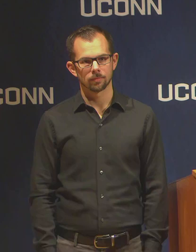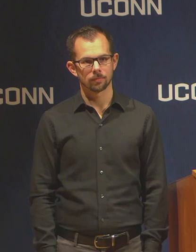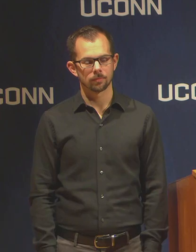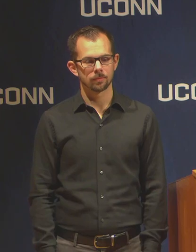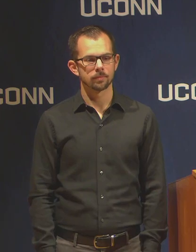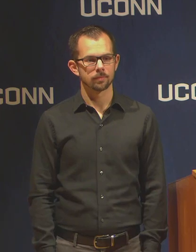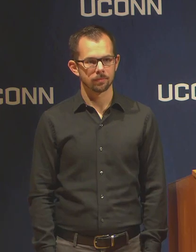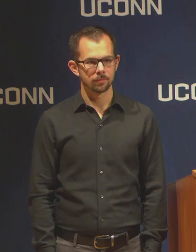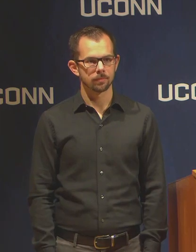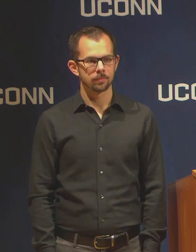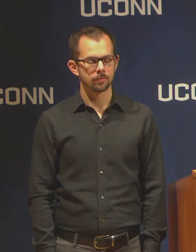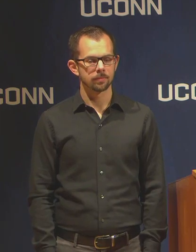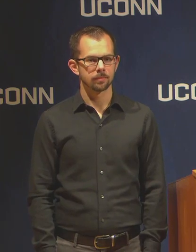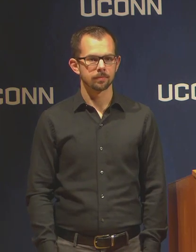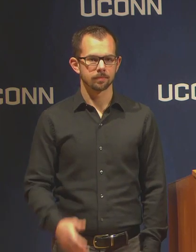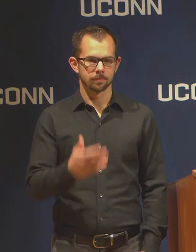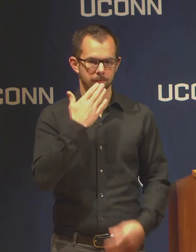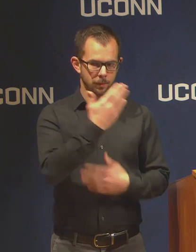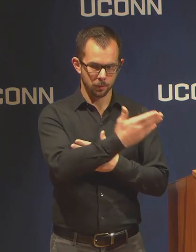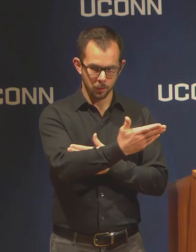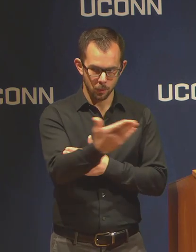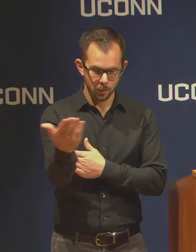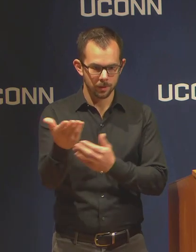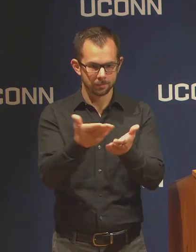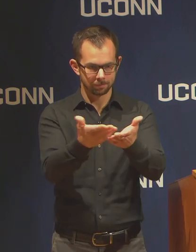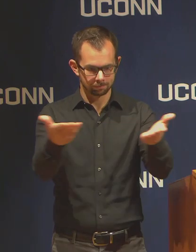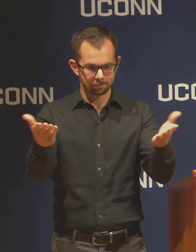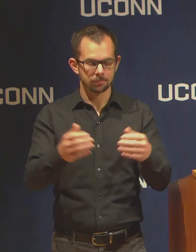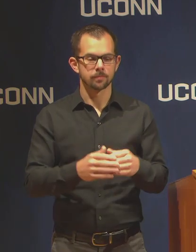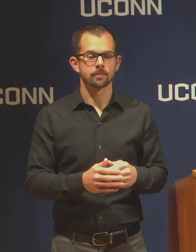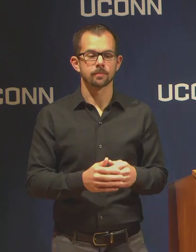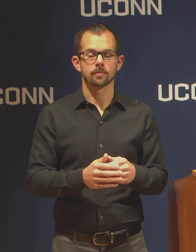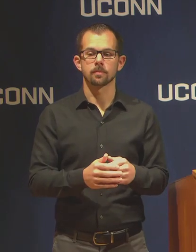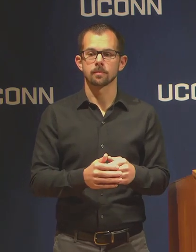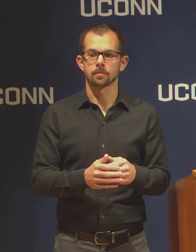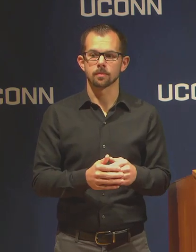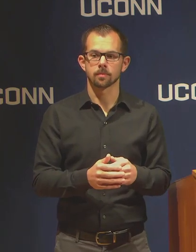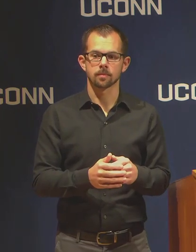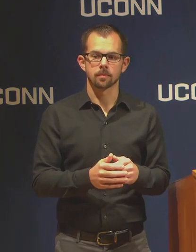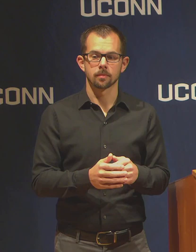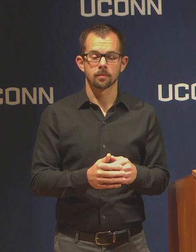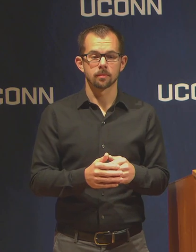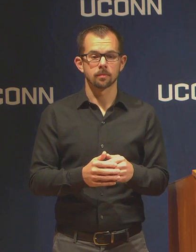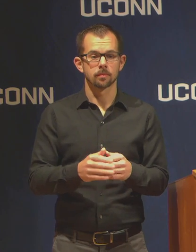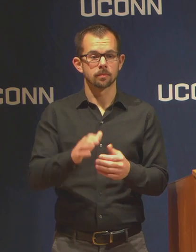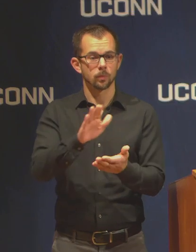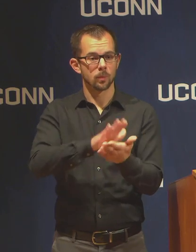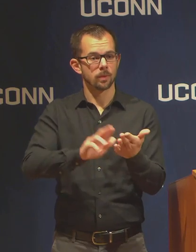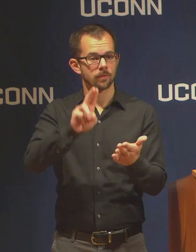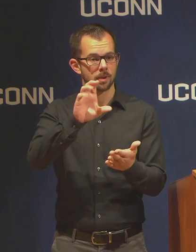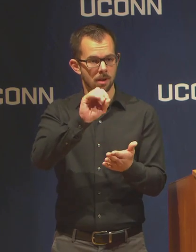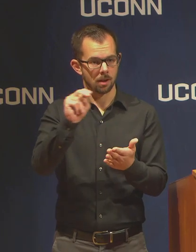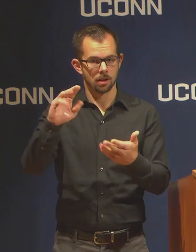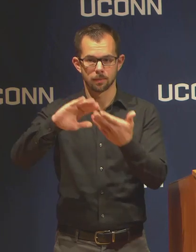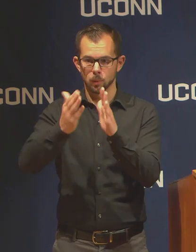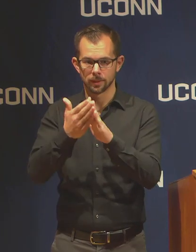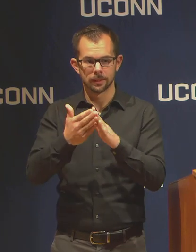Good morning everyone and thank you to everyone from the UConn community near and far who are